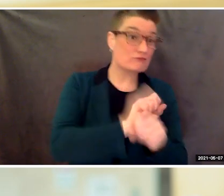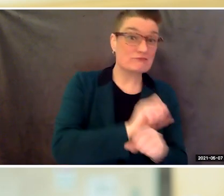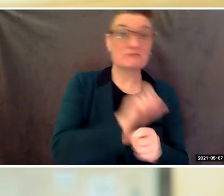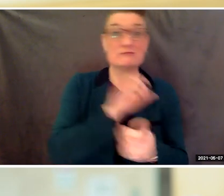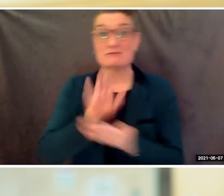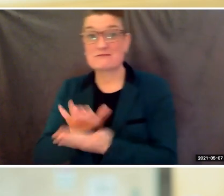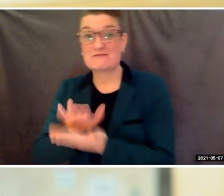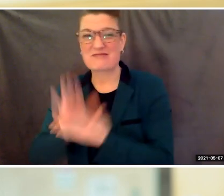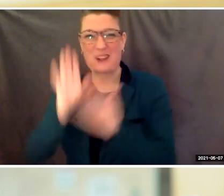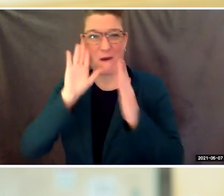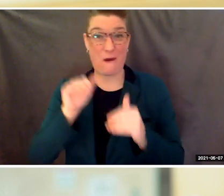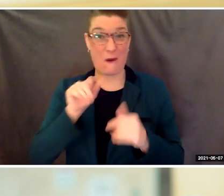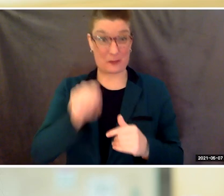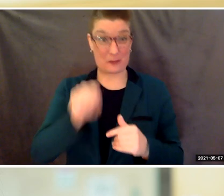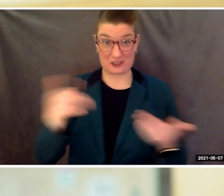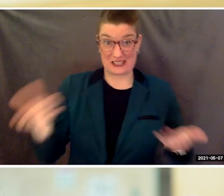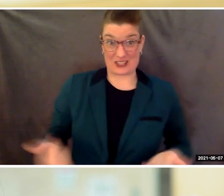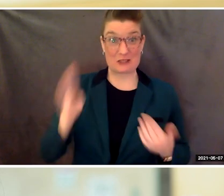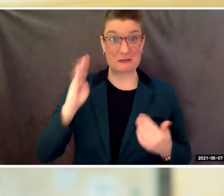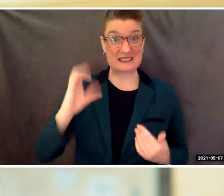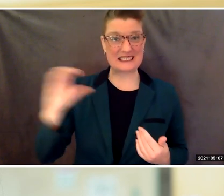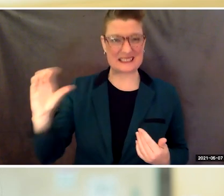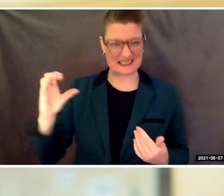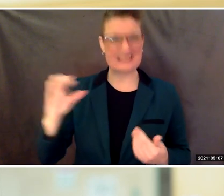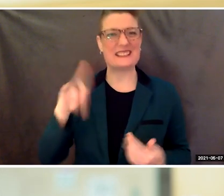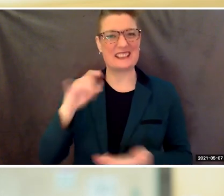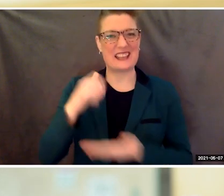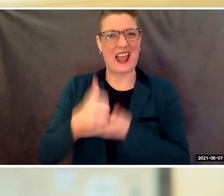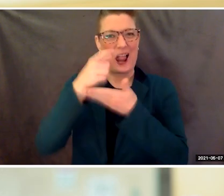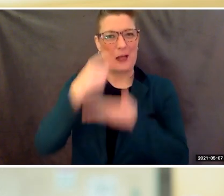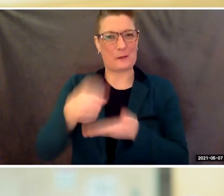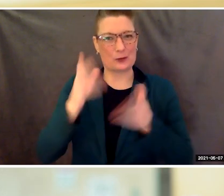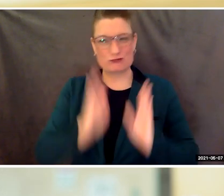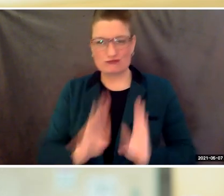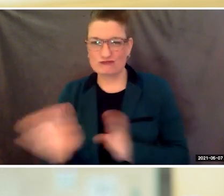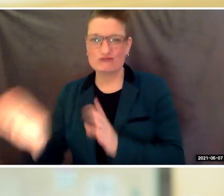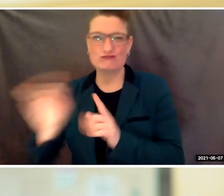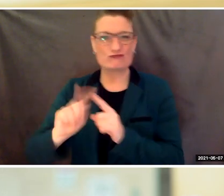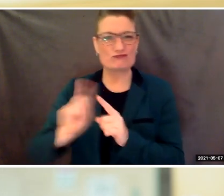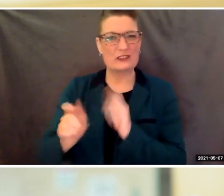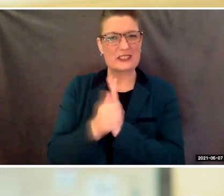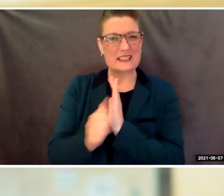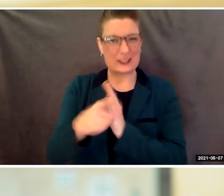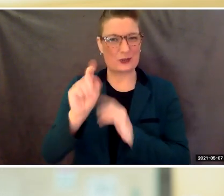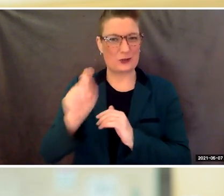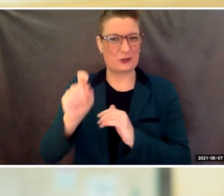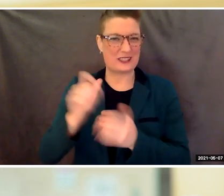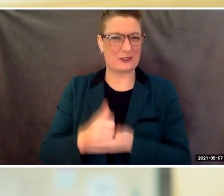at Berkeley City College has prepared you with the skills you will need for the next part of your journey.